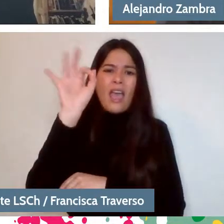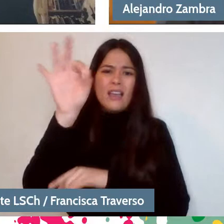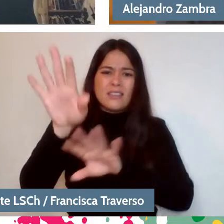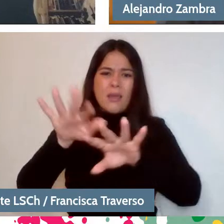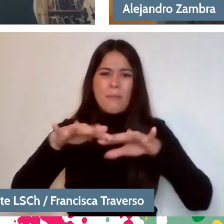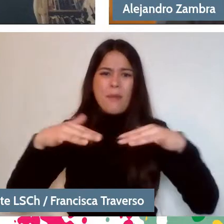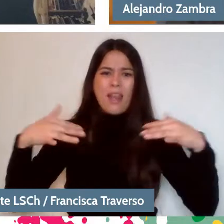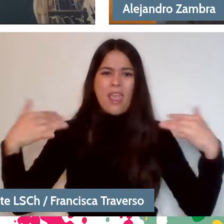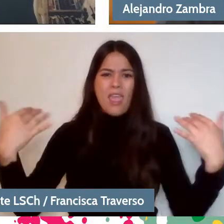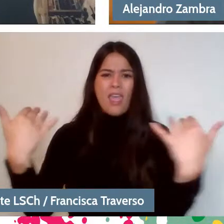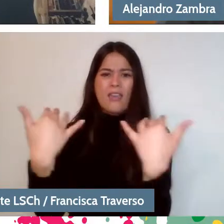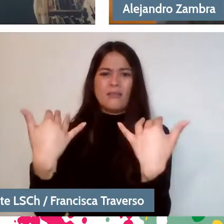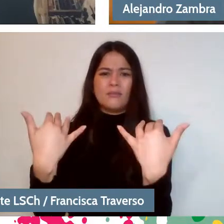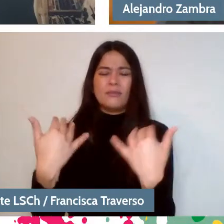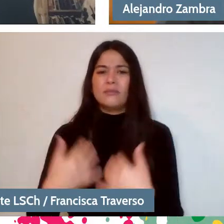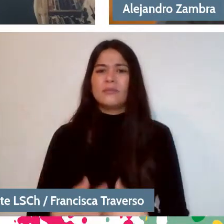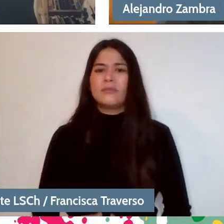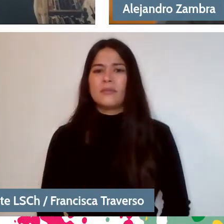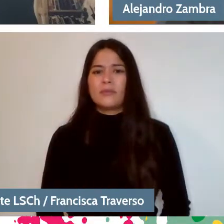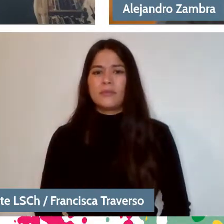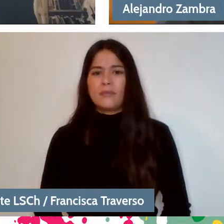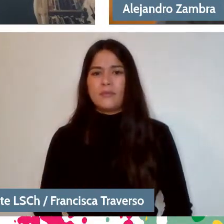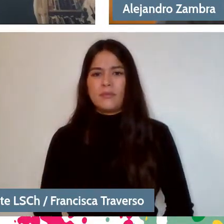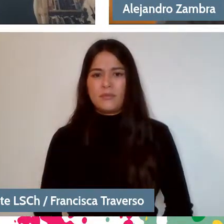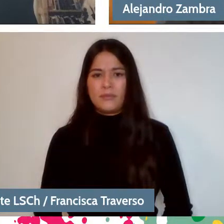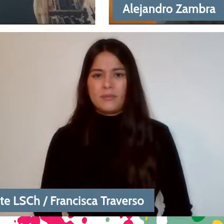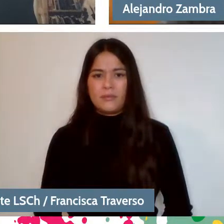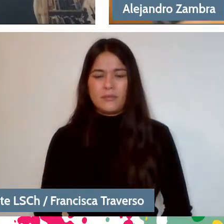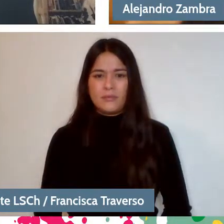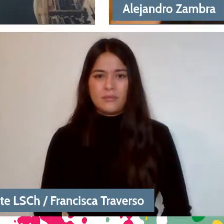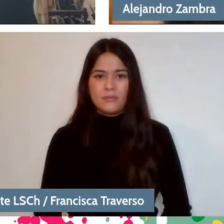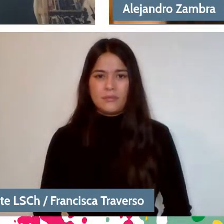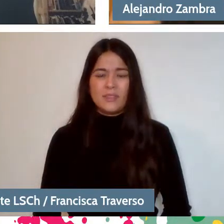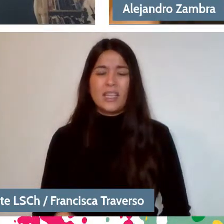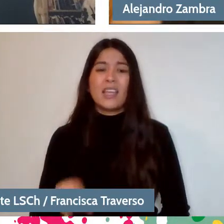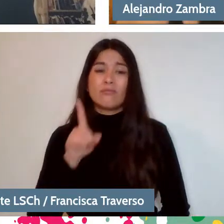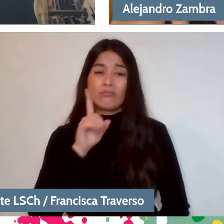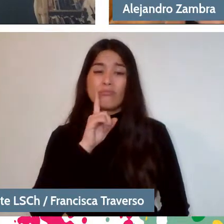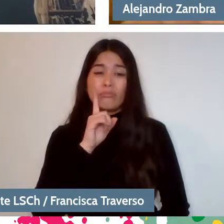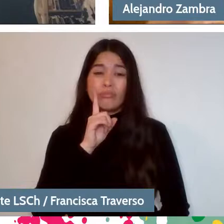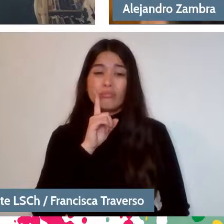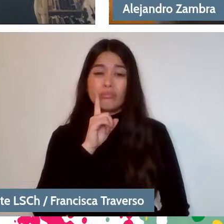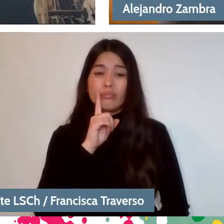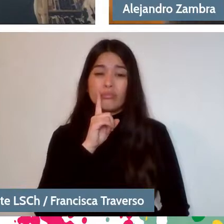Which had... Which had consequences.